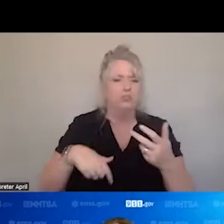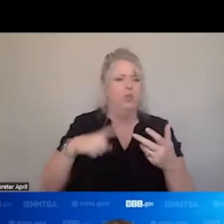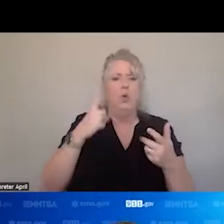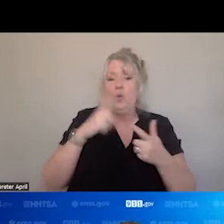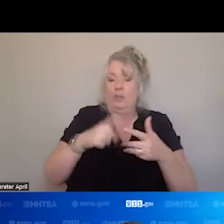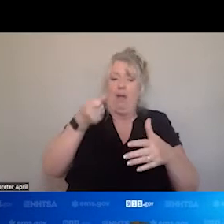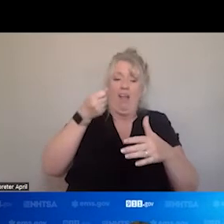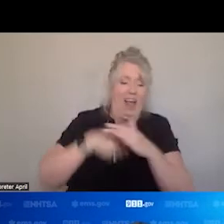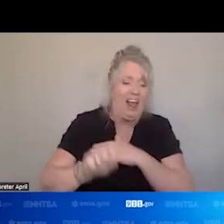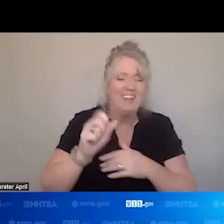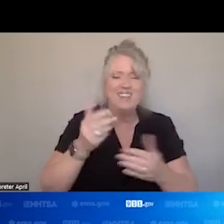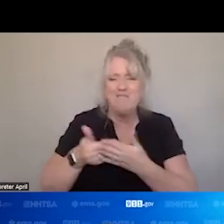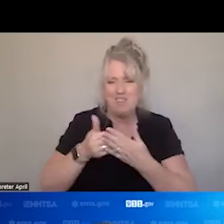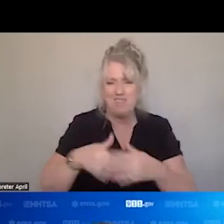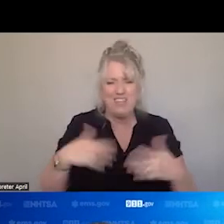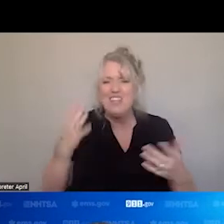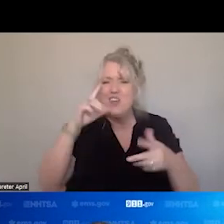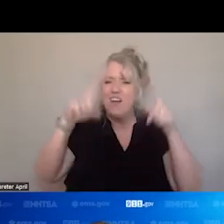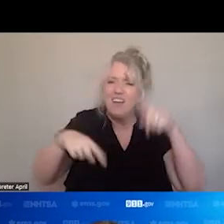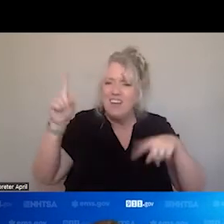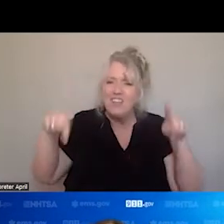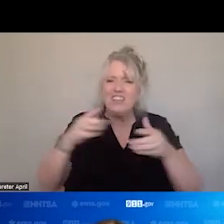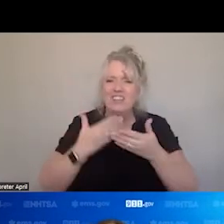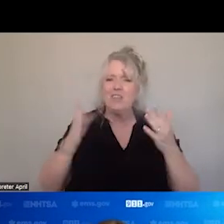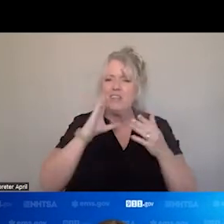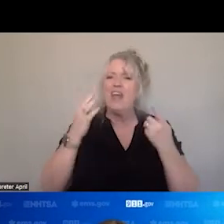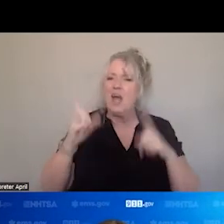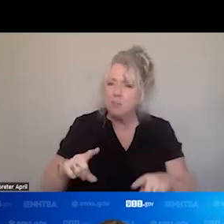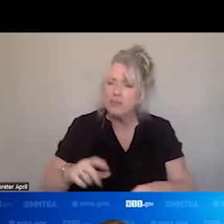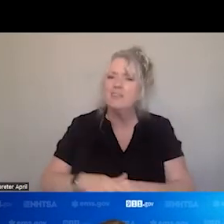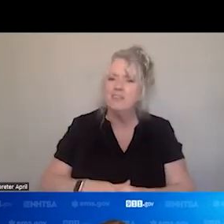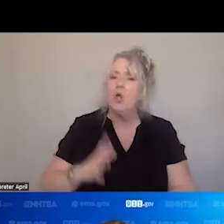KNOW, THERE ARE ALL THESE DIFFERENT THINGS THAT HAPPEN. AND WE REALLY HAVE THOSE RESOURCES THAT